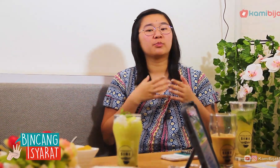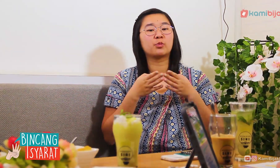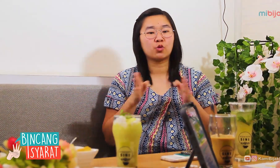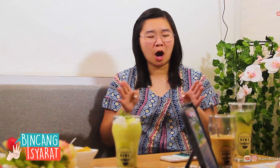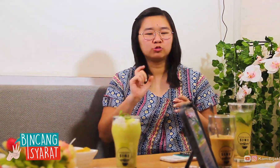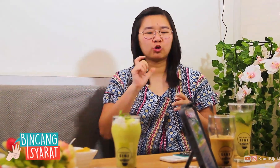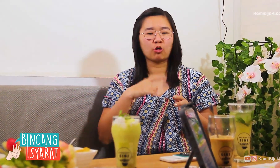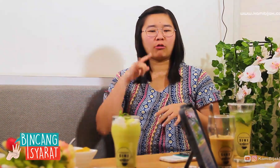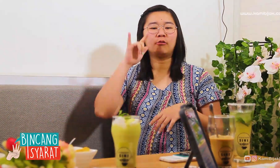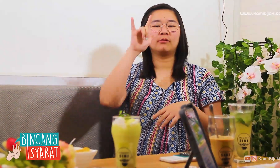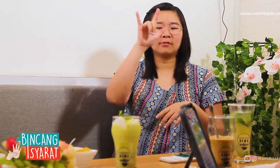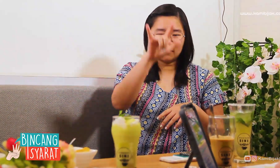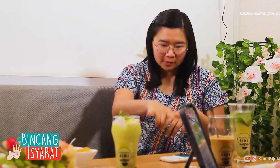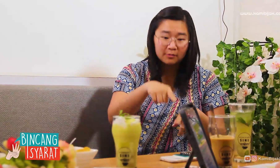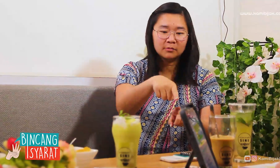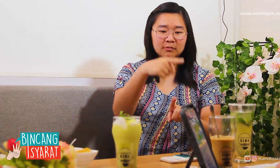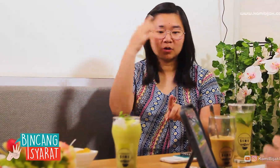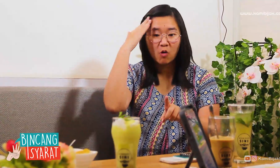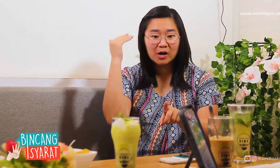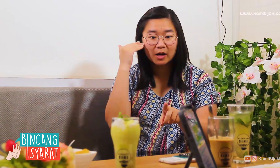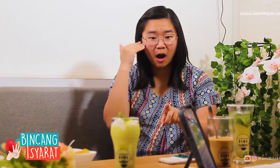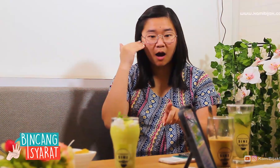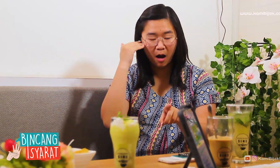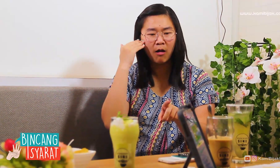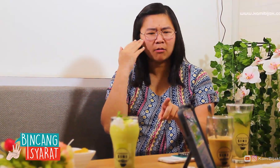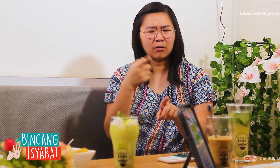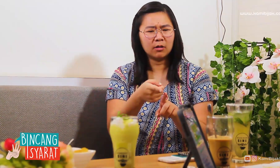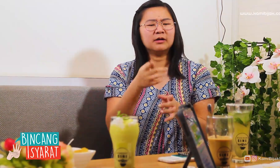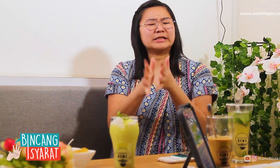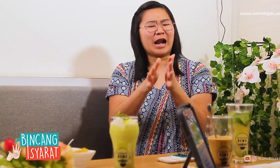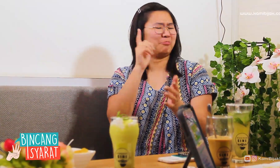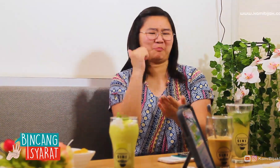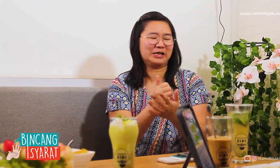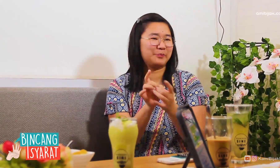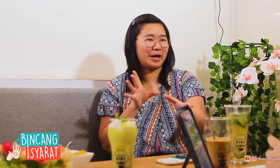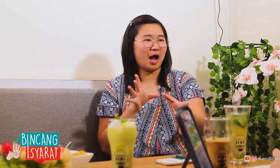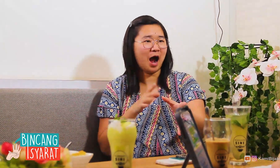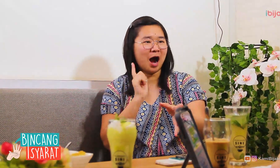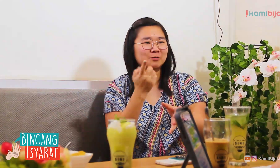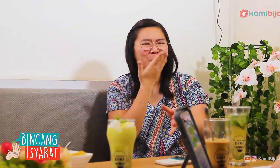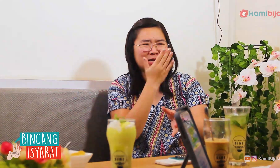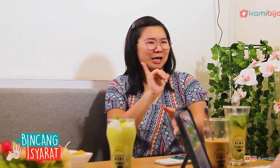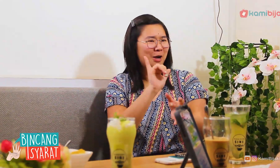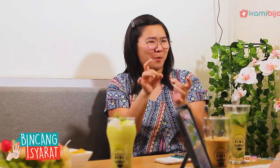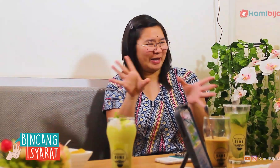We came to Korea, the sign language are different because it's a different language.